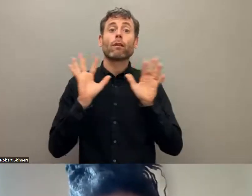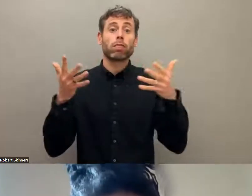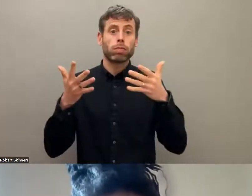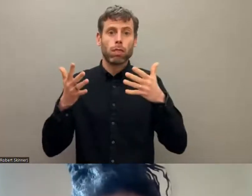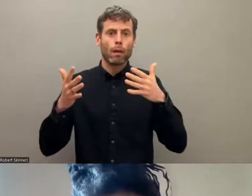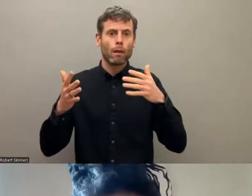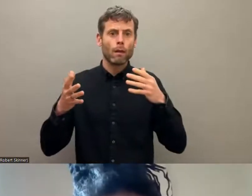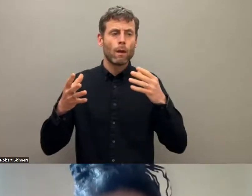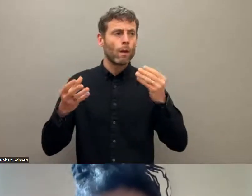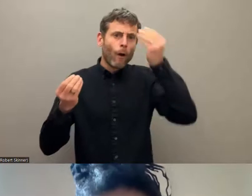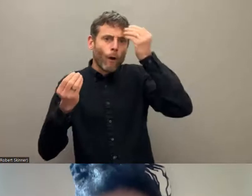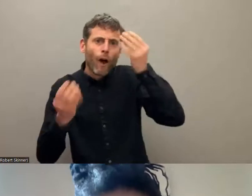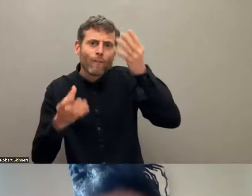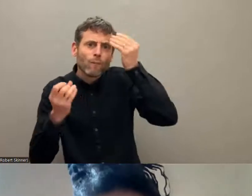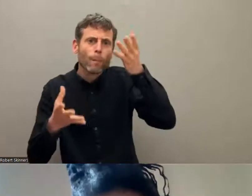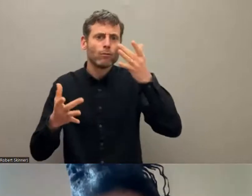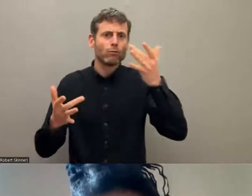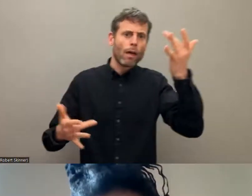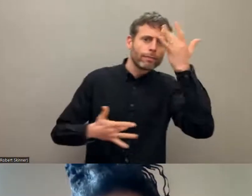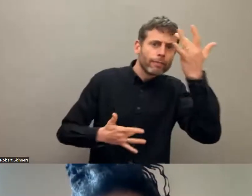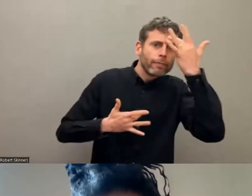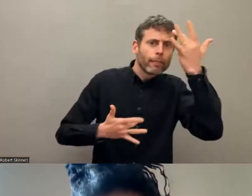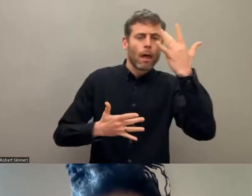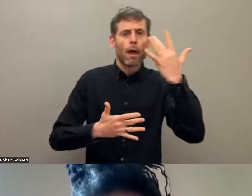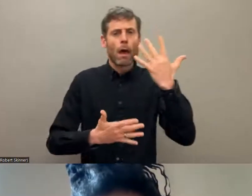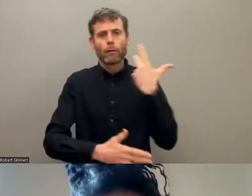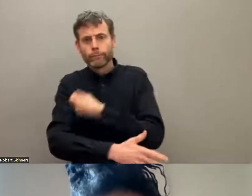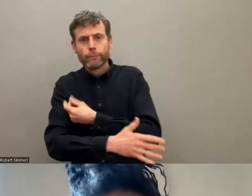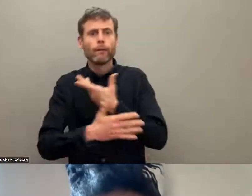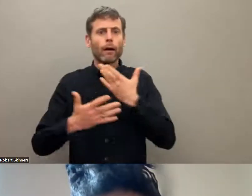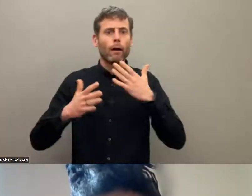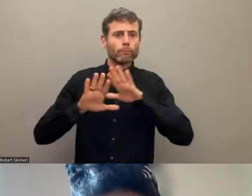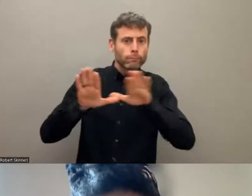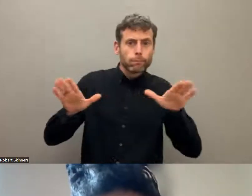intersectionality with this system with oppression of identities and we have